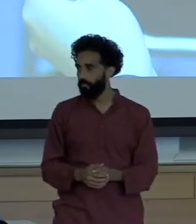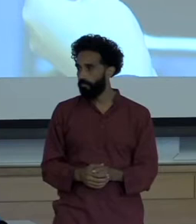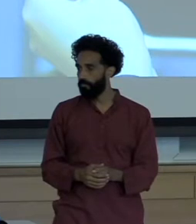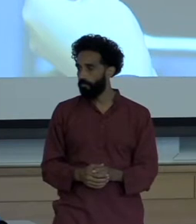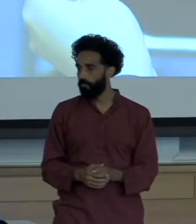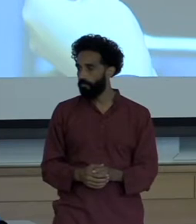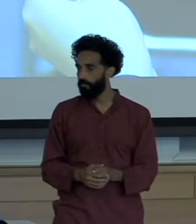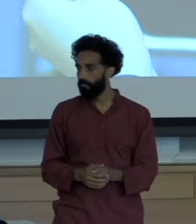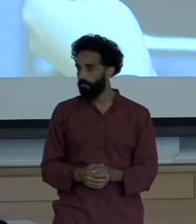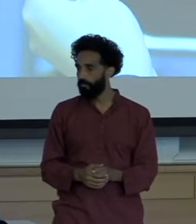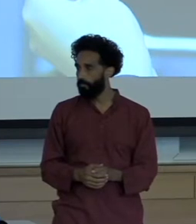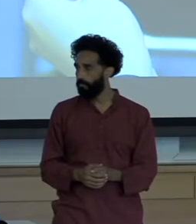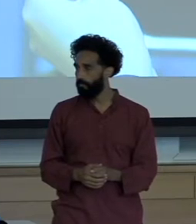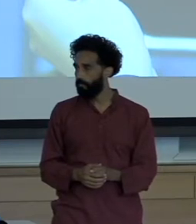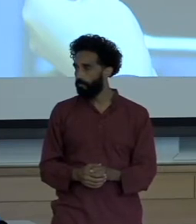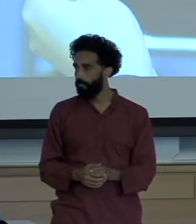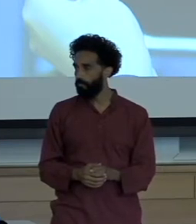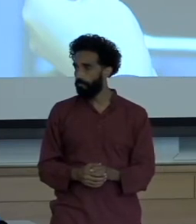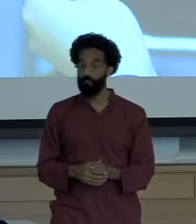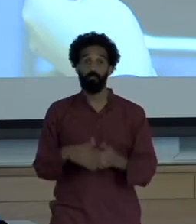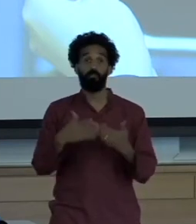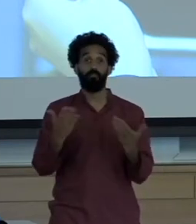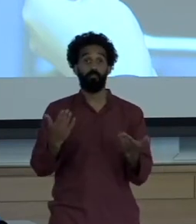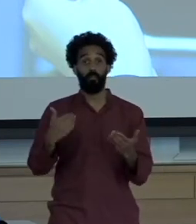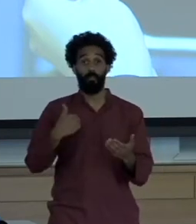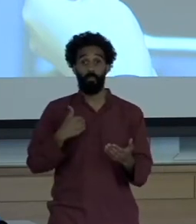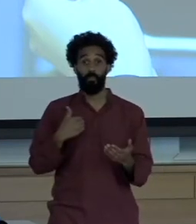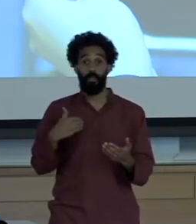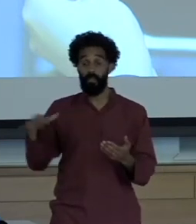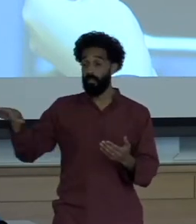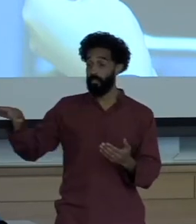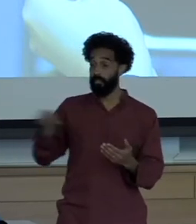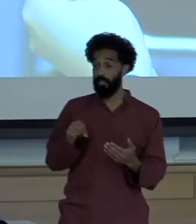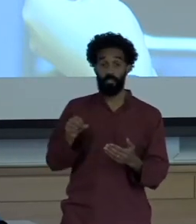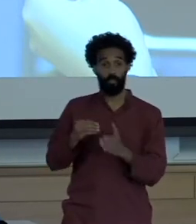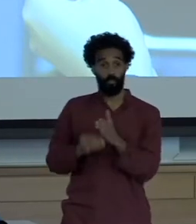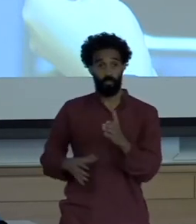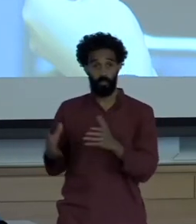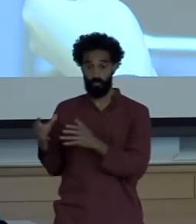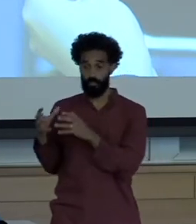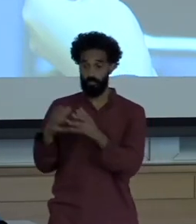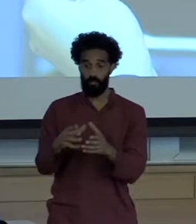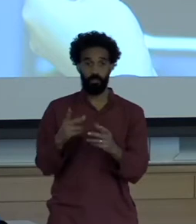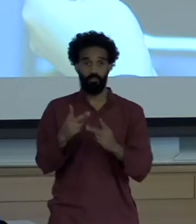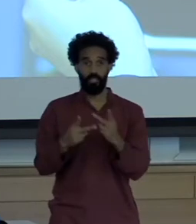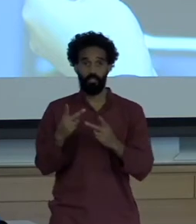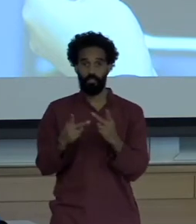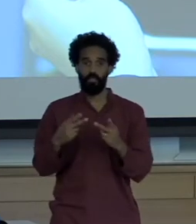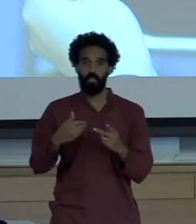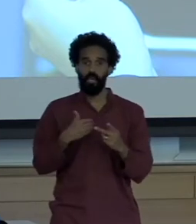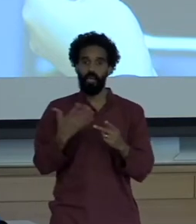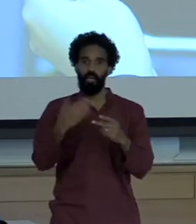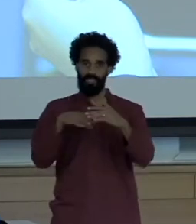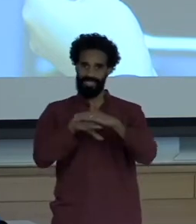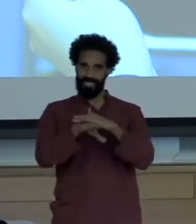When I take students there I take them to an environmental lab where a Cornell